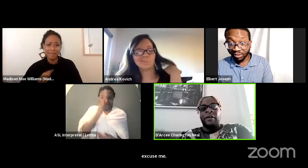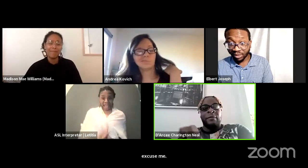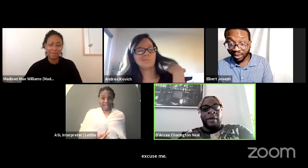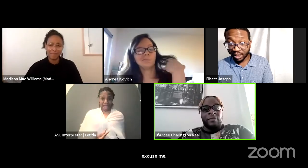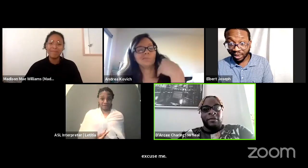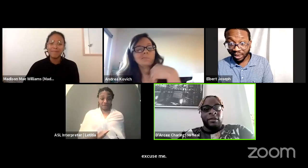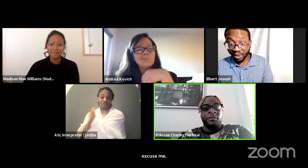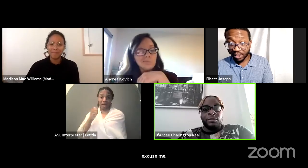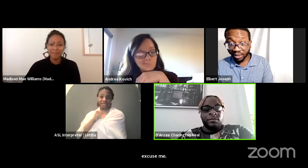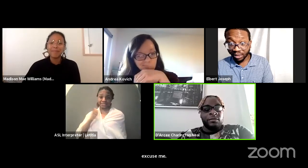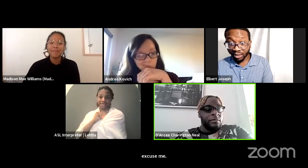and I'll get back with you.